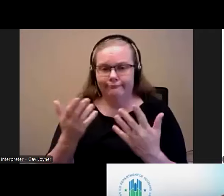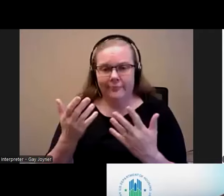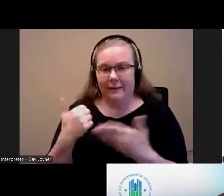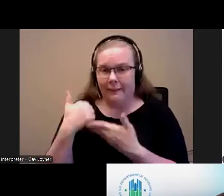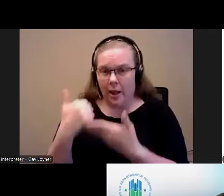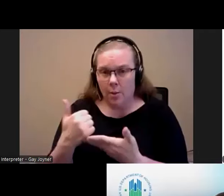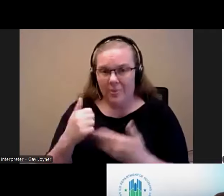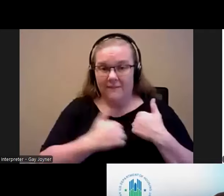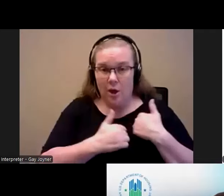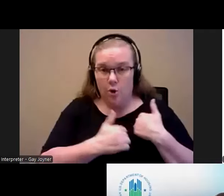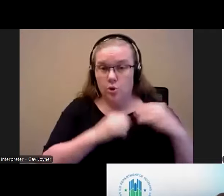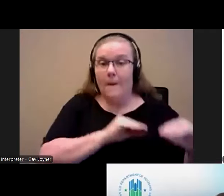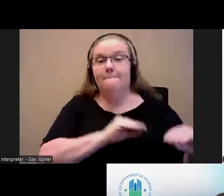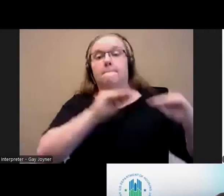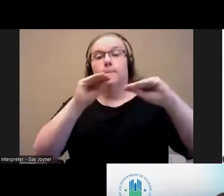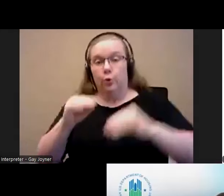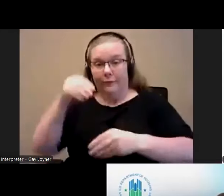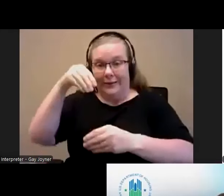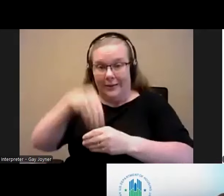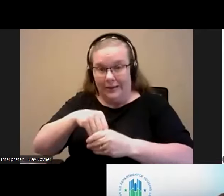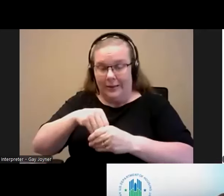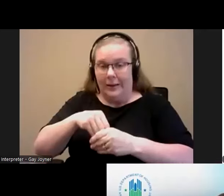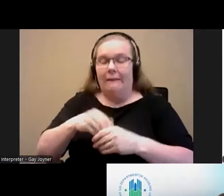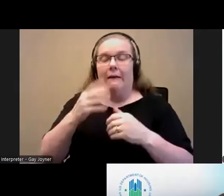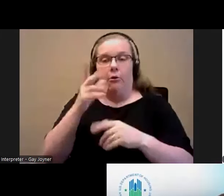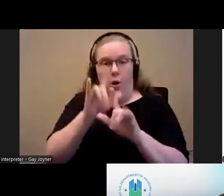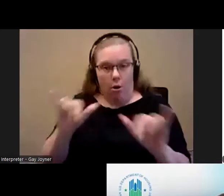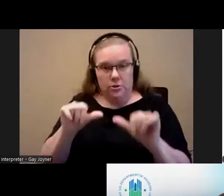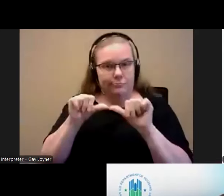to move in and ultimately provide ongoing case management to help the Veterans Day house. That